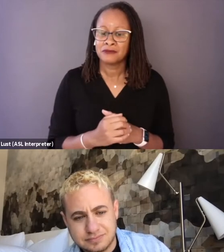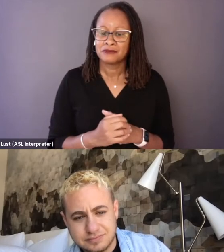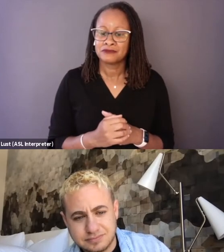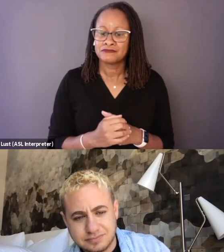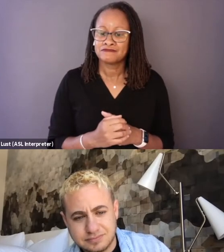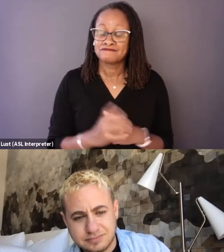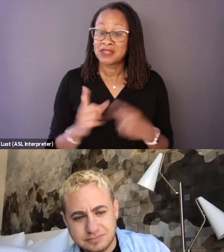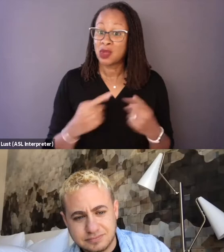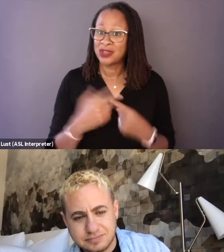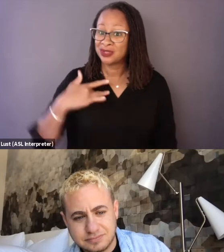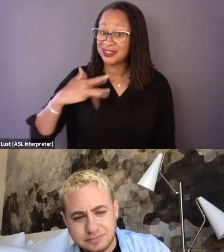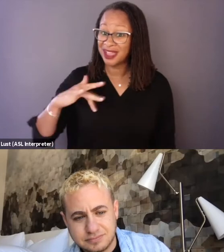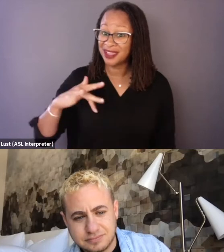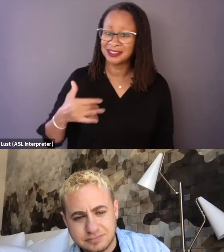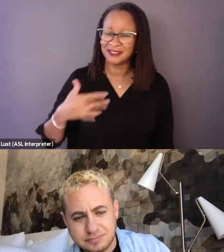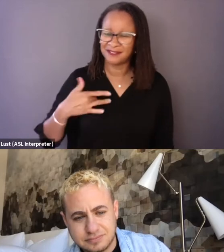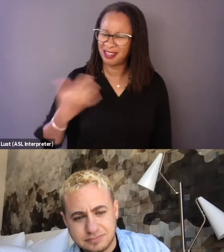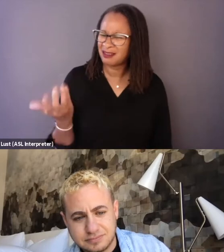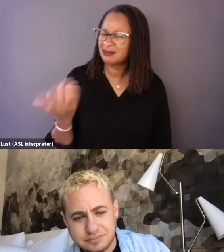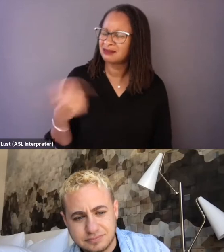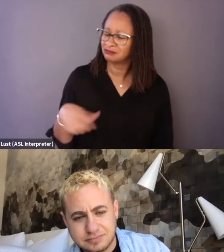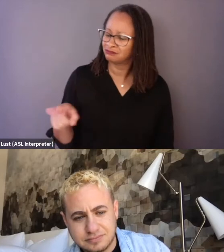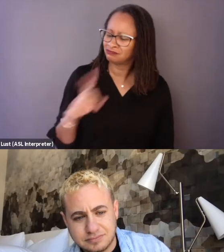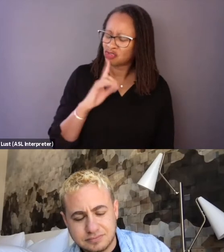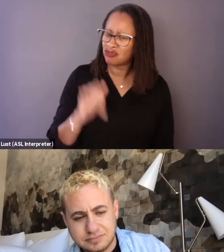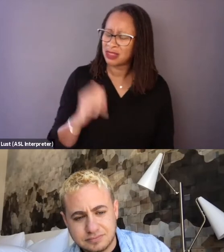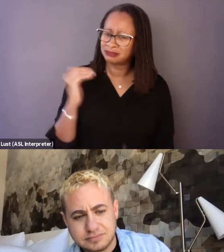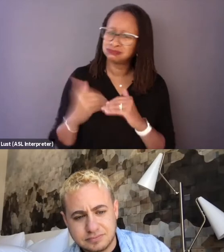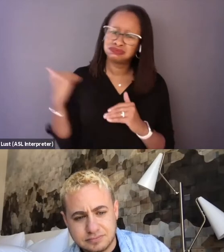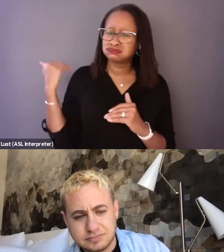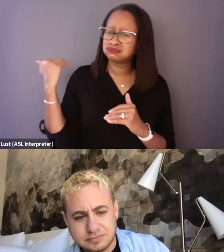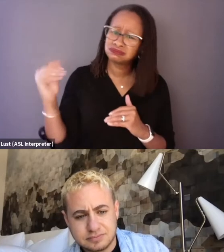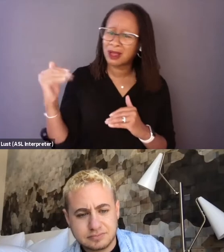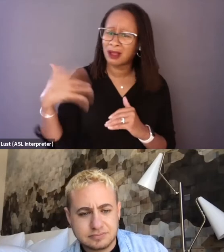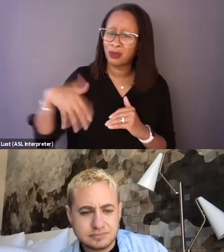when you sense that there's a really extraordinary story to tell, it's hard to shake it.